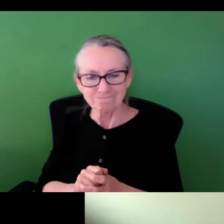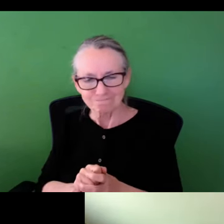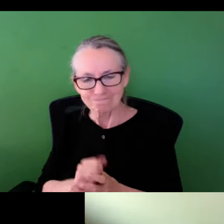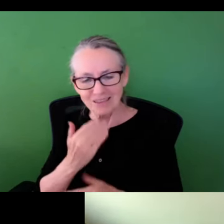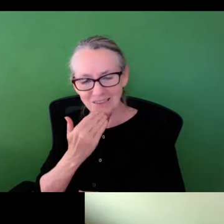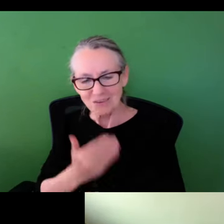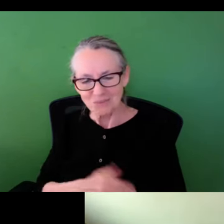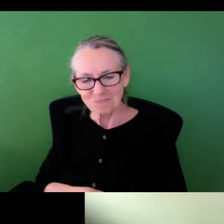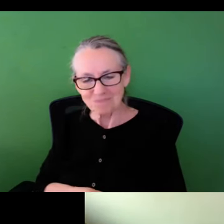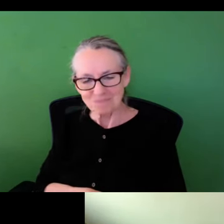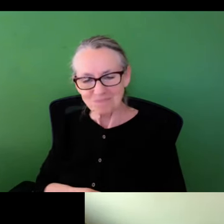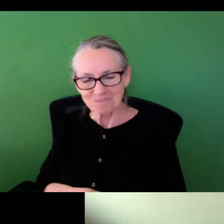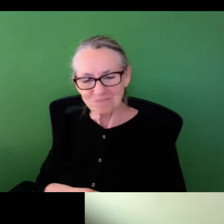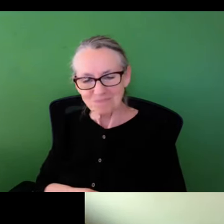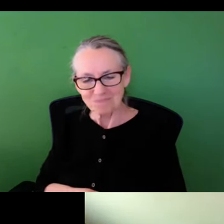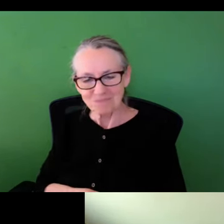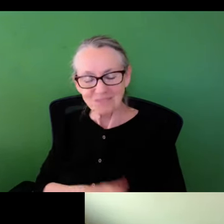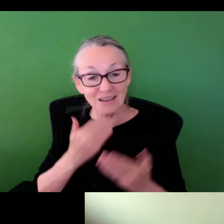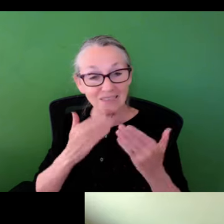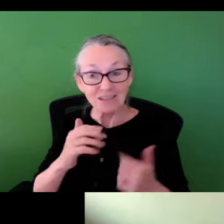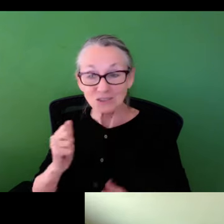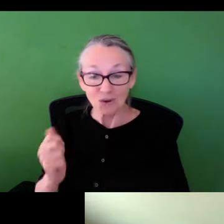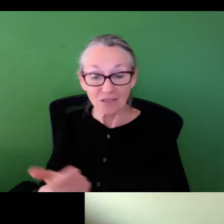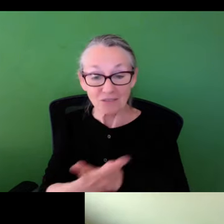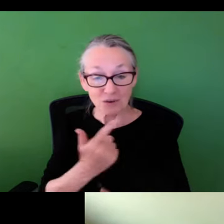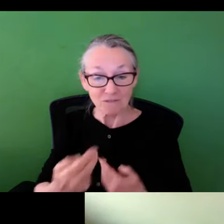sharing your process with us and the judgment is work you are doing.